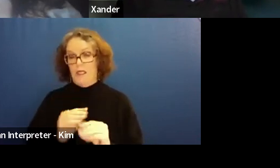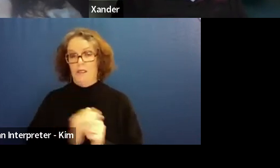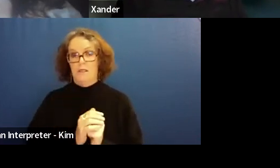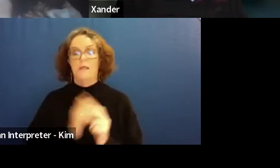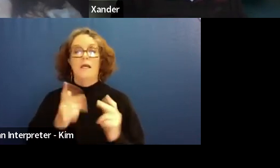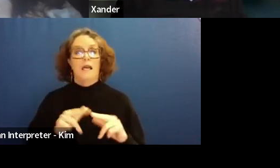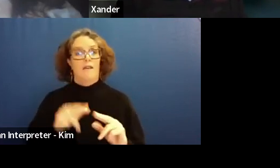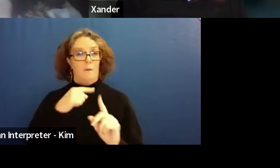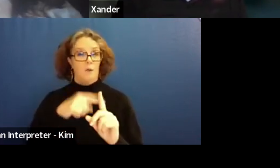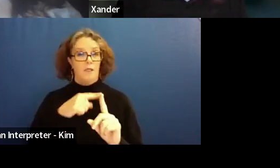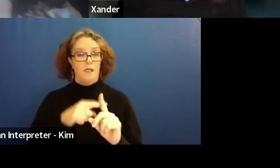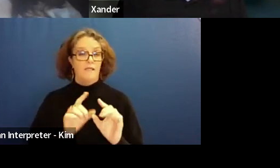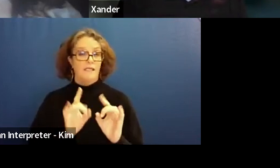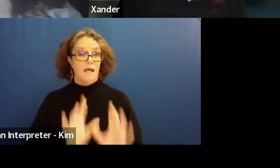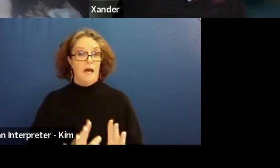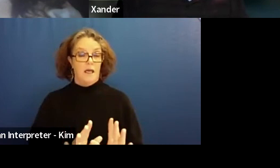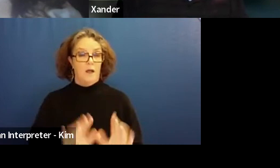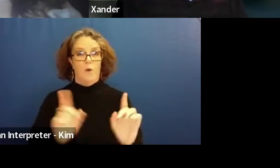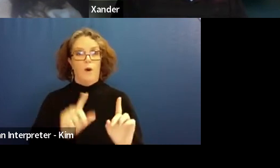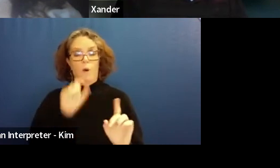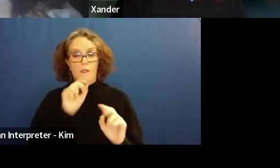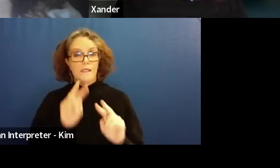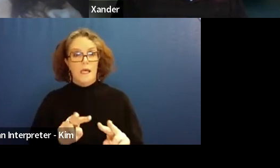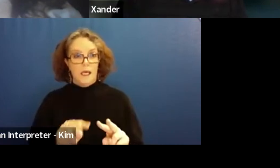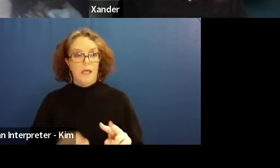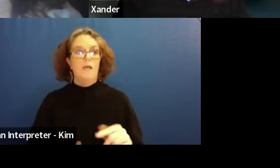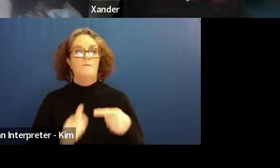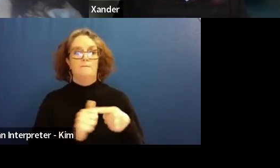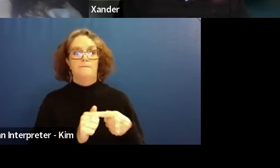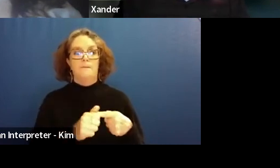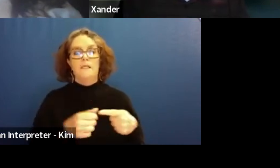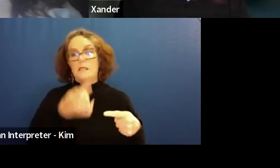we will hopefully see is that children feel safe.